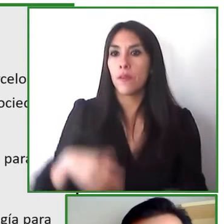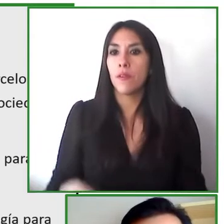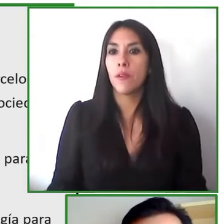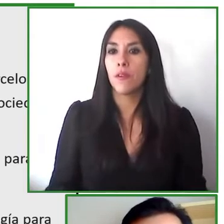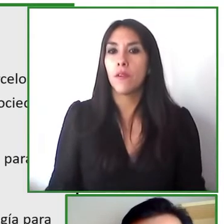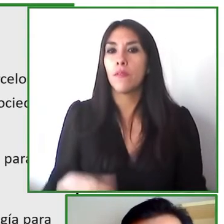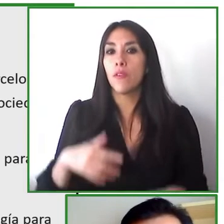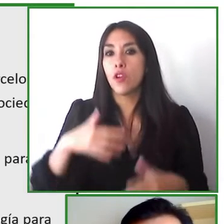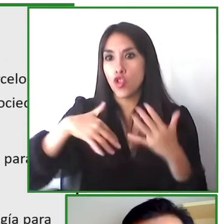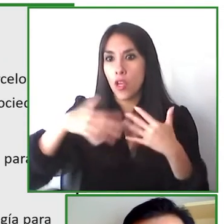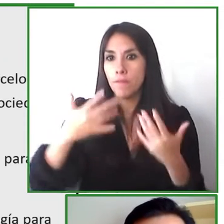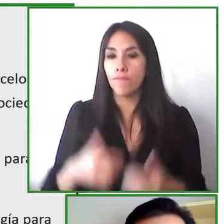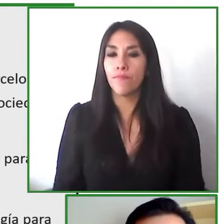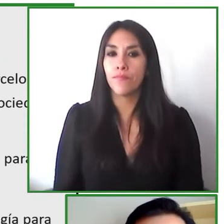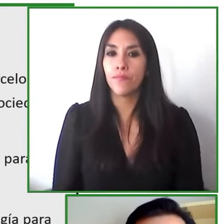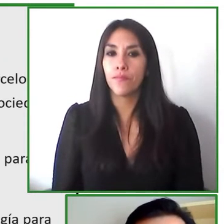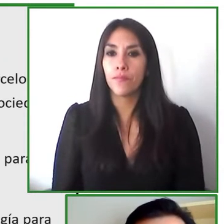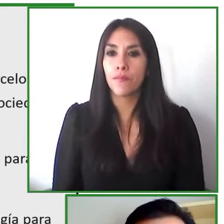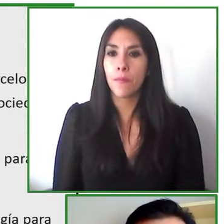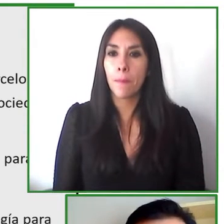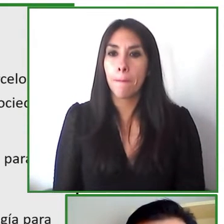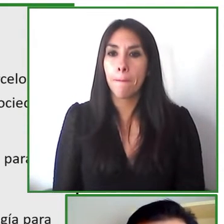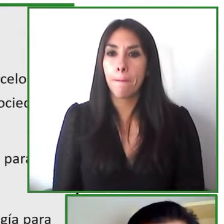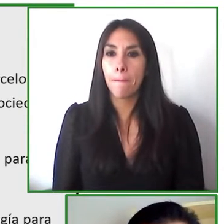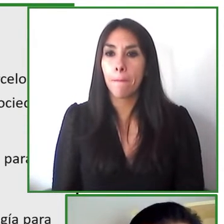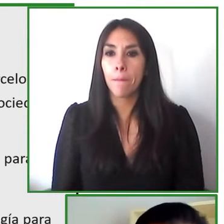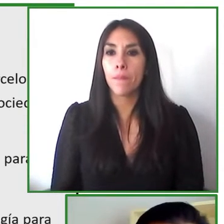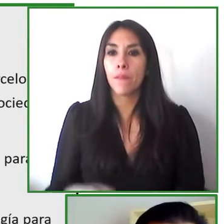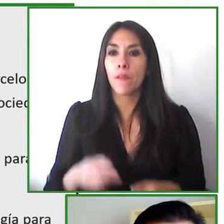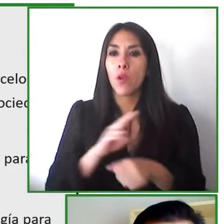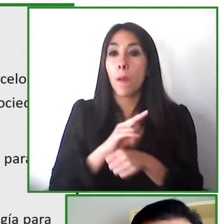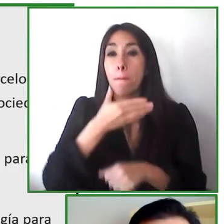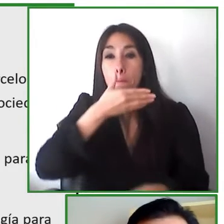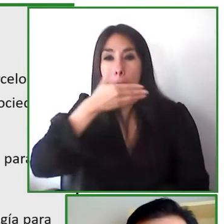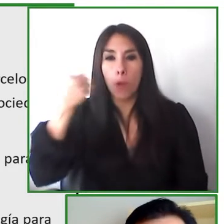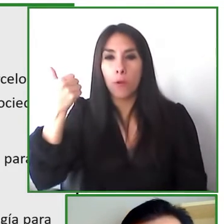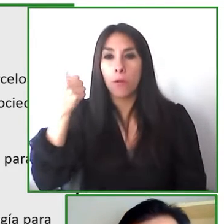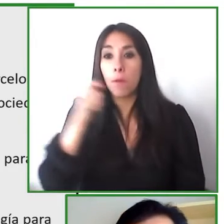products we want to develop are things that work towards social welfare applying the concept